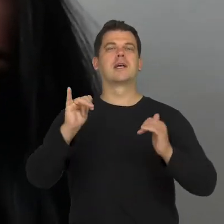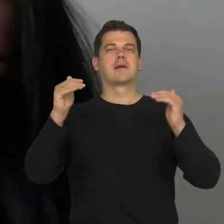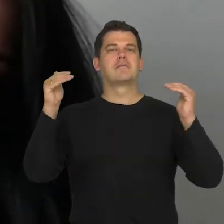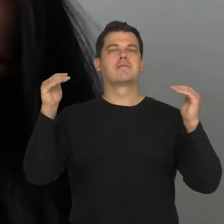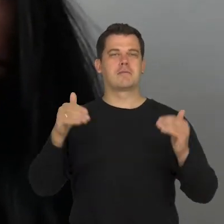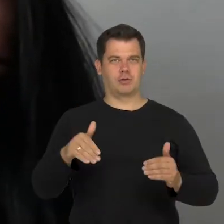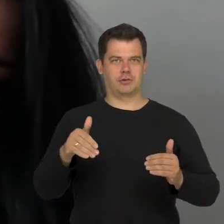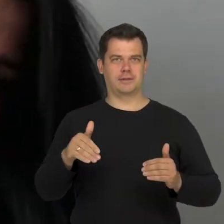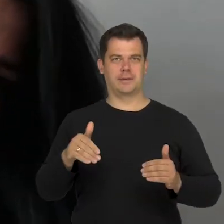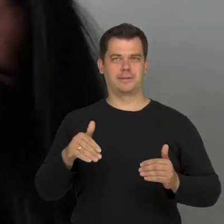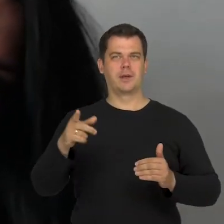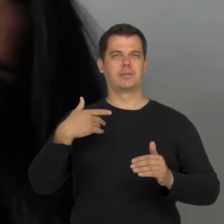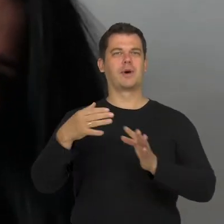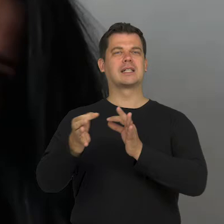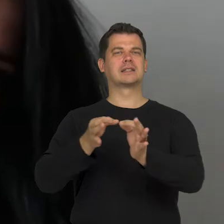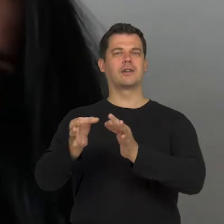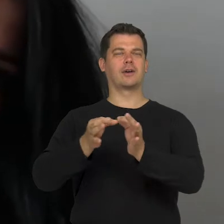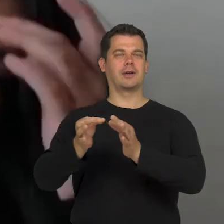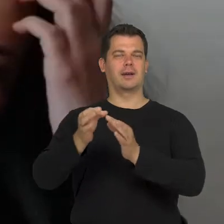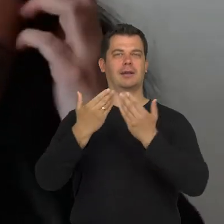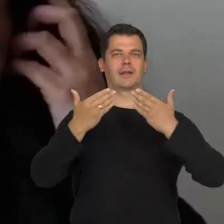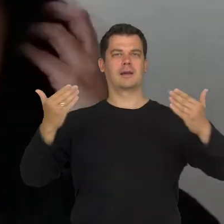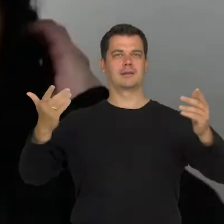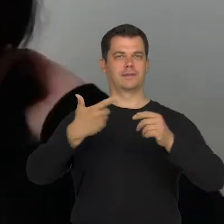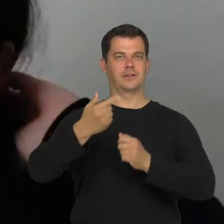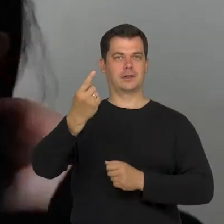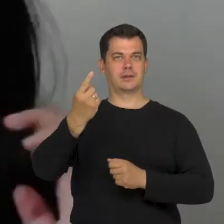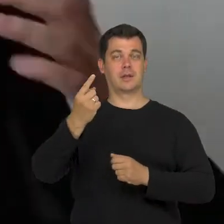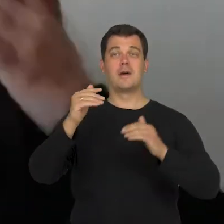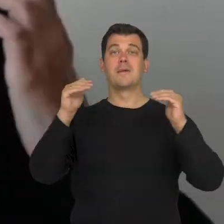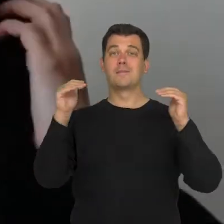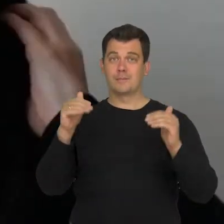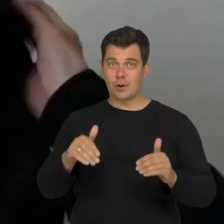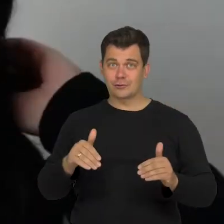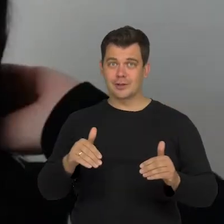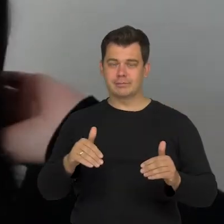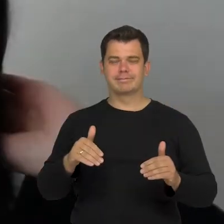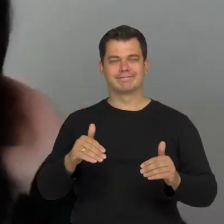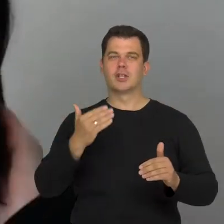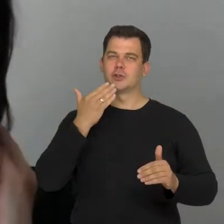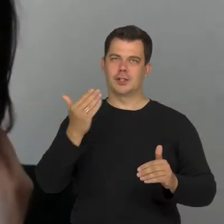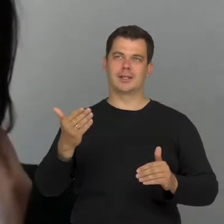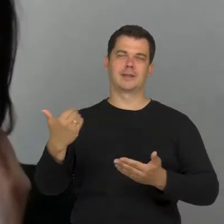I want to add, that the history of Teatr 21 shows that it is possible thanks to certain gestures, people